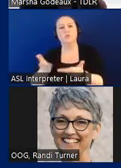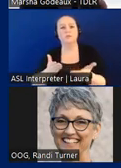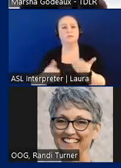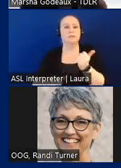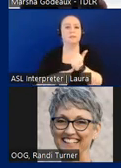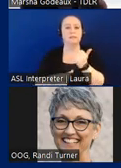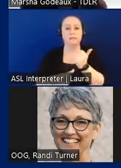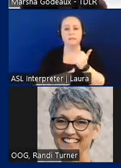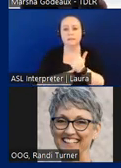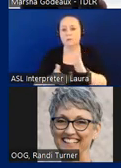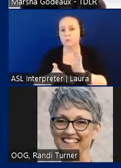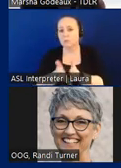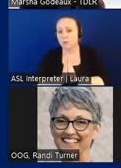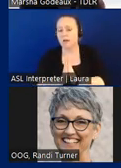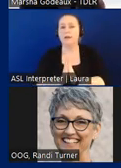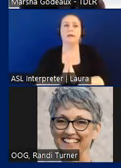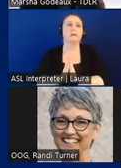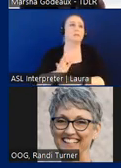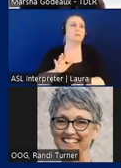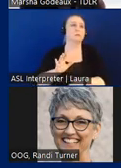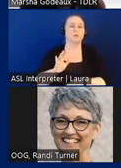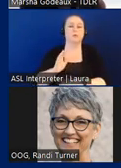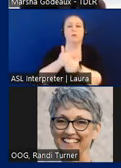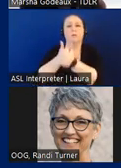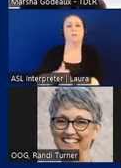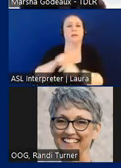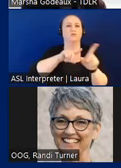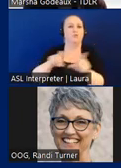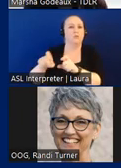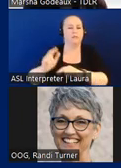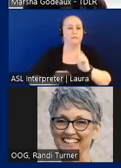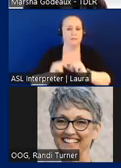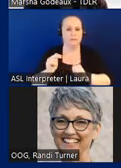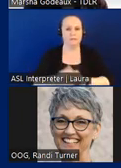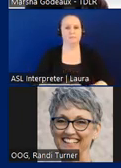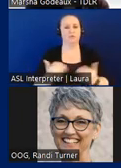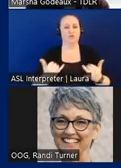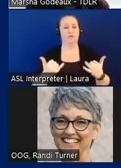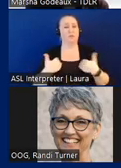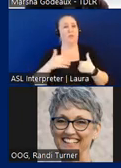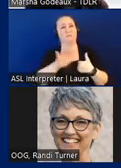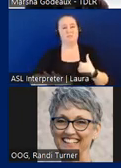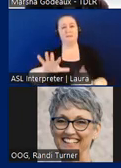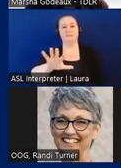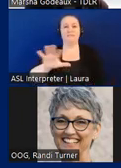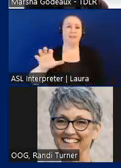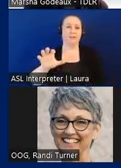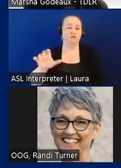or compliance surveys of facilities currently we have about 500 licensed browsers but only about